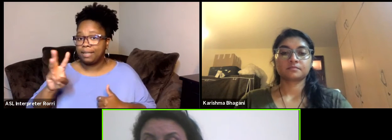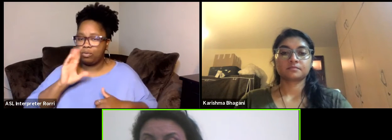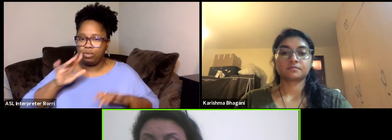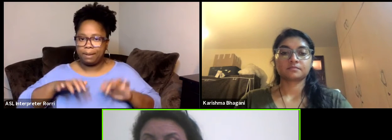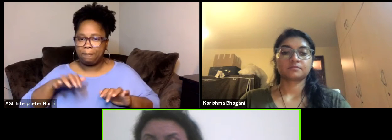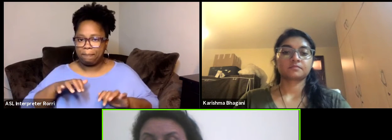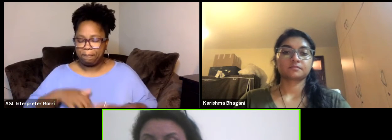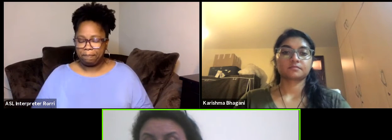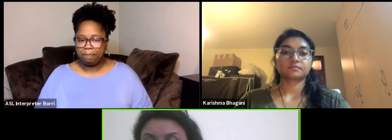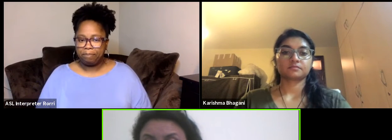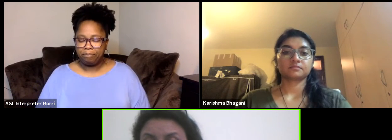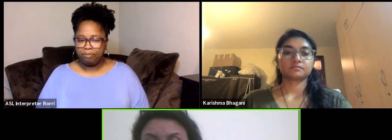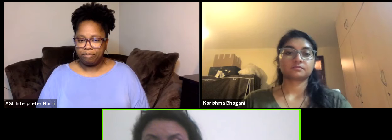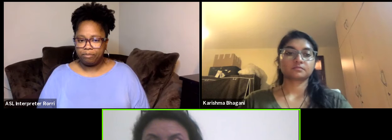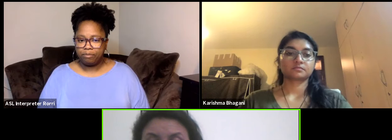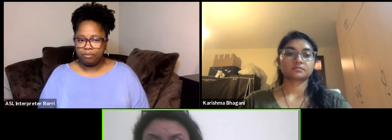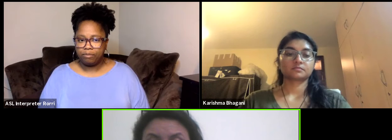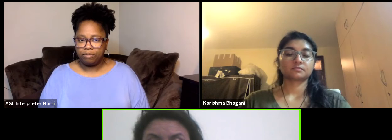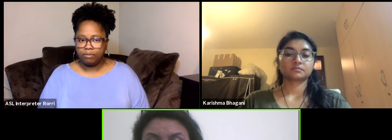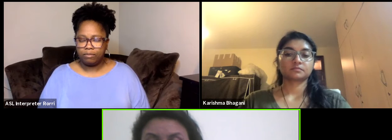that RMD sorry Digithon.